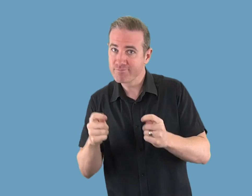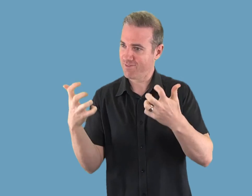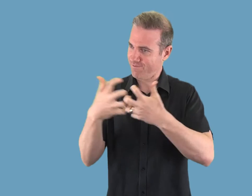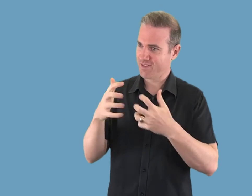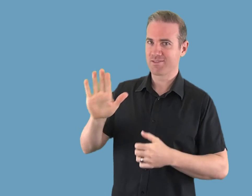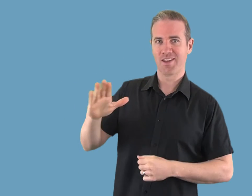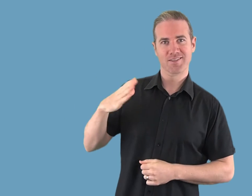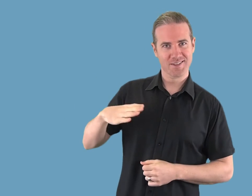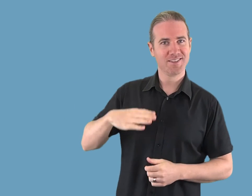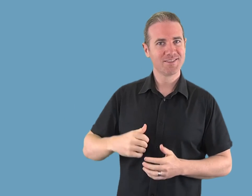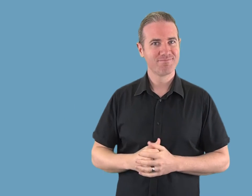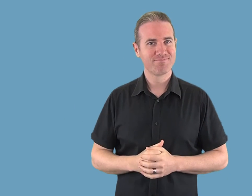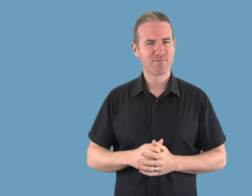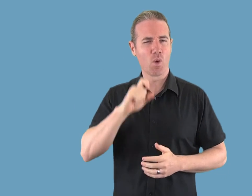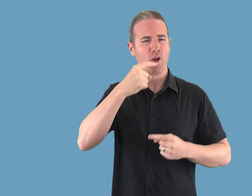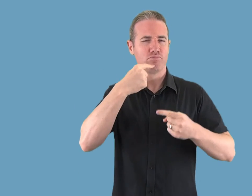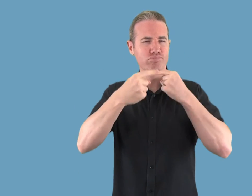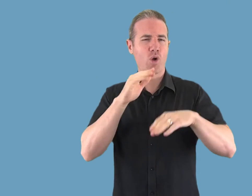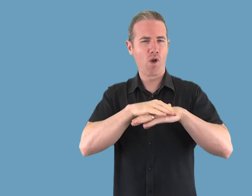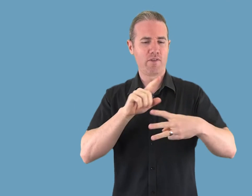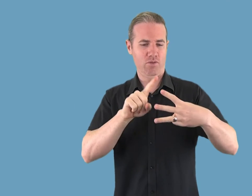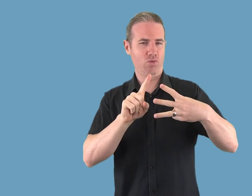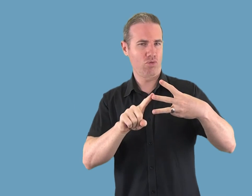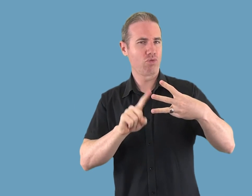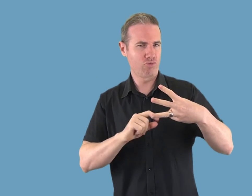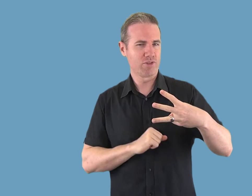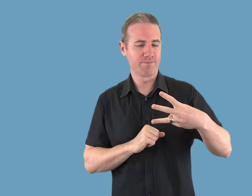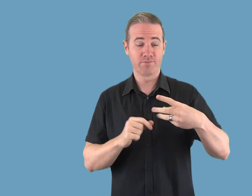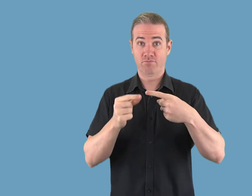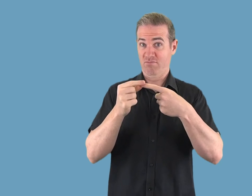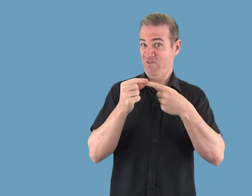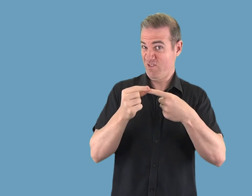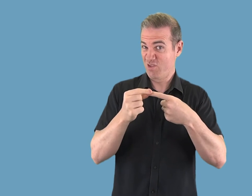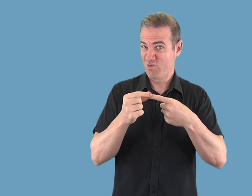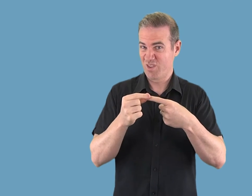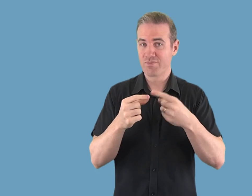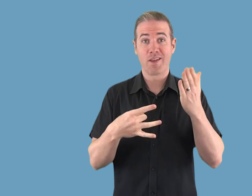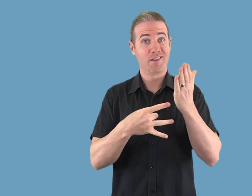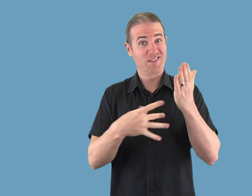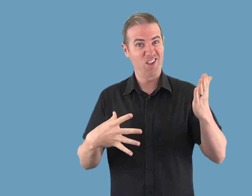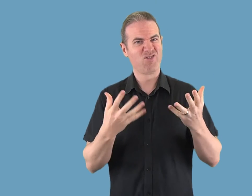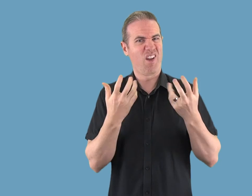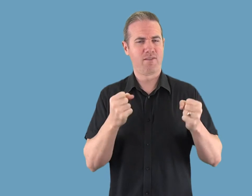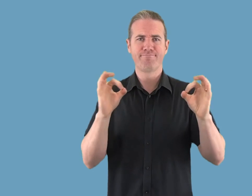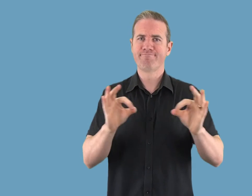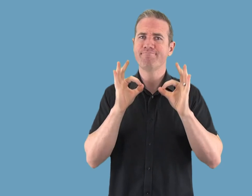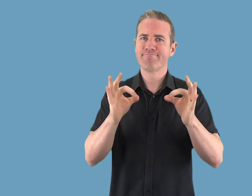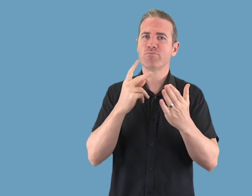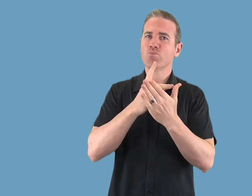plans. * Telstra